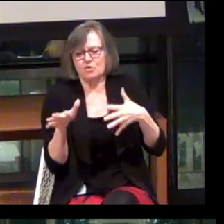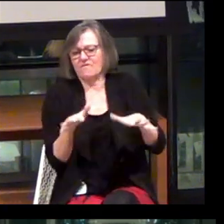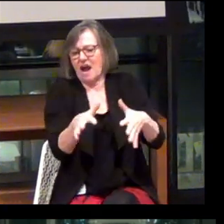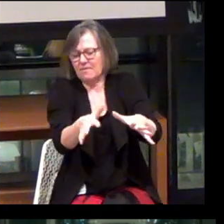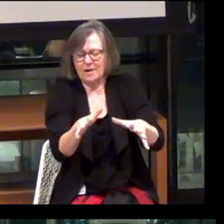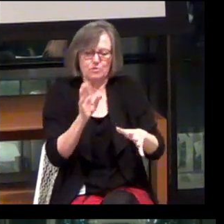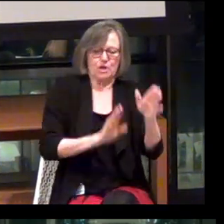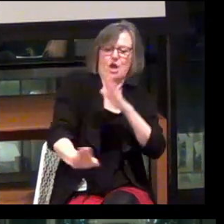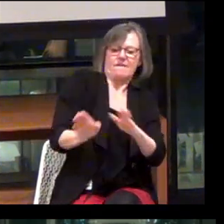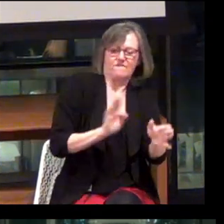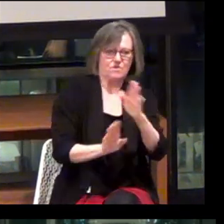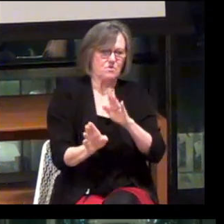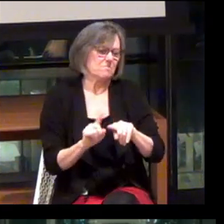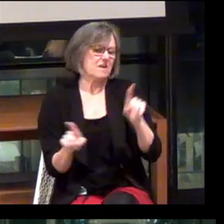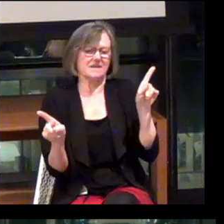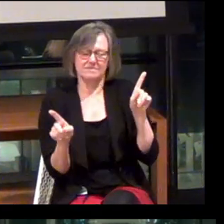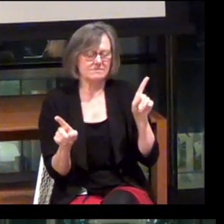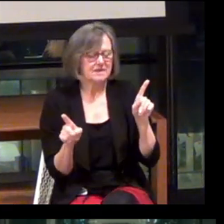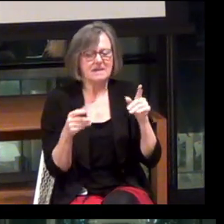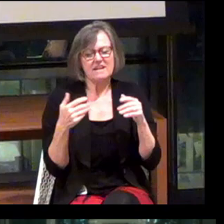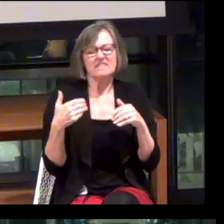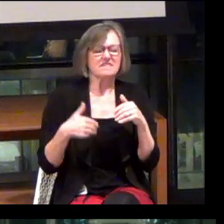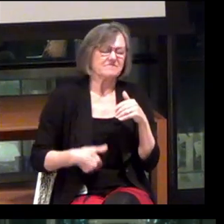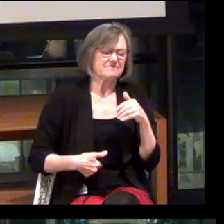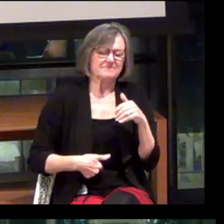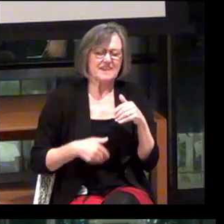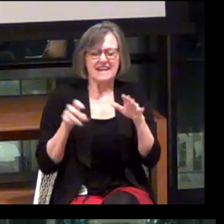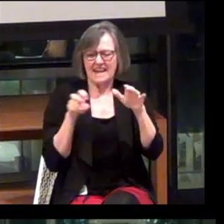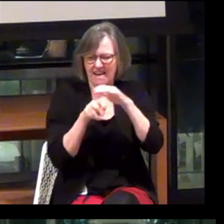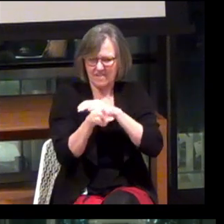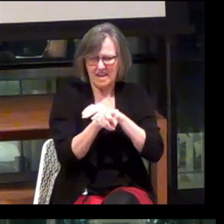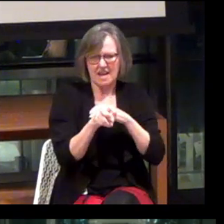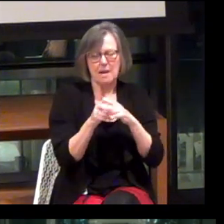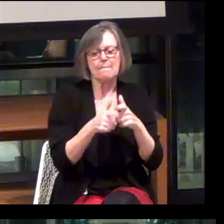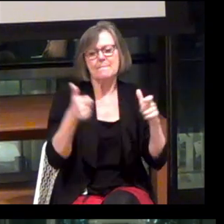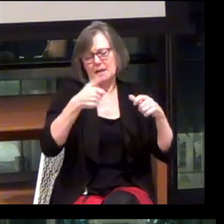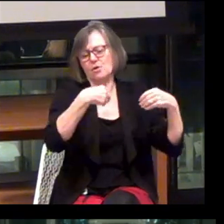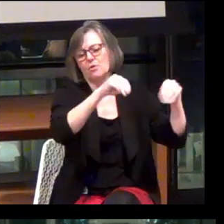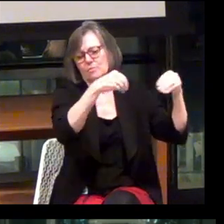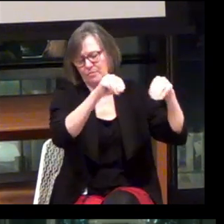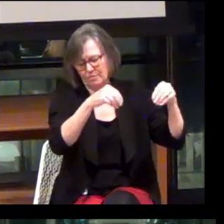But we had a sense that navigation had a bigger market.